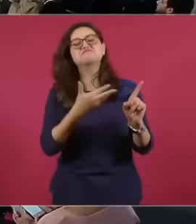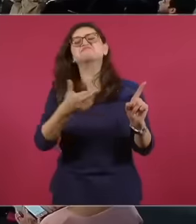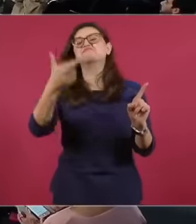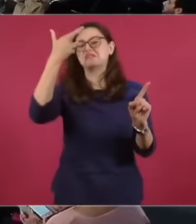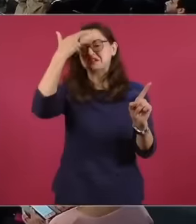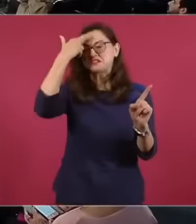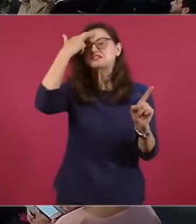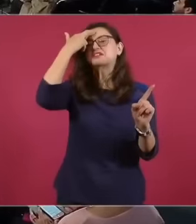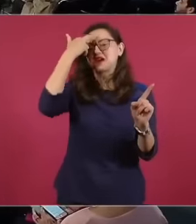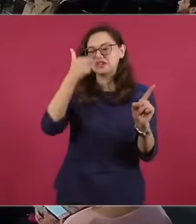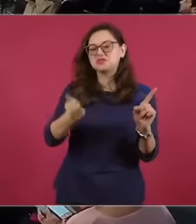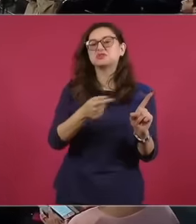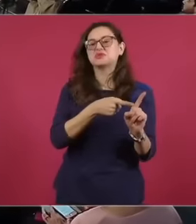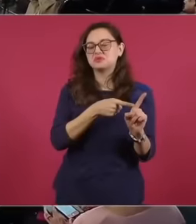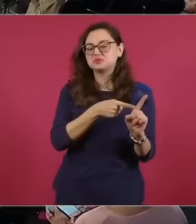who, when he was being